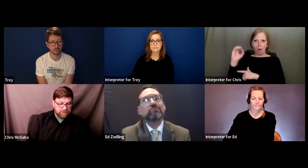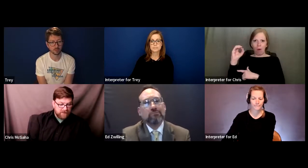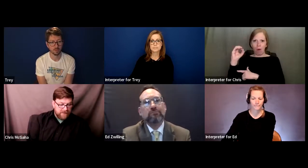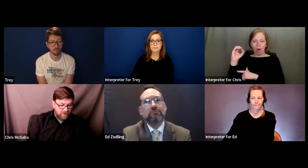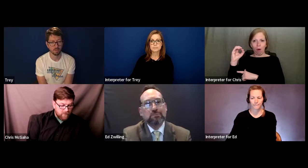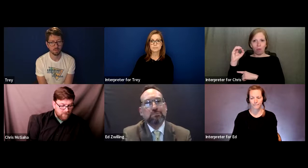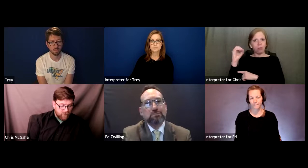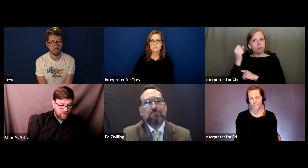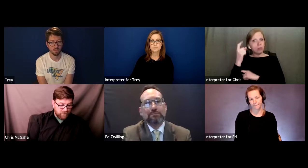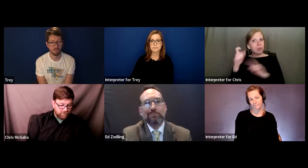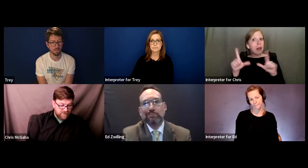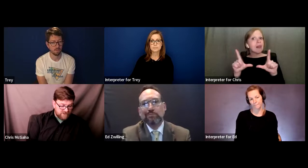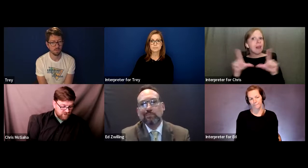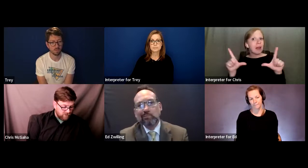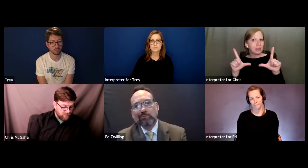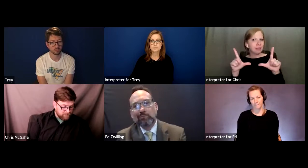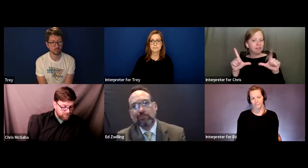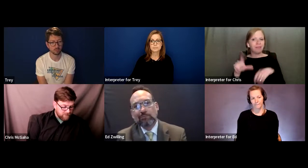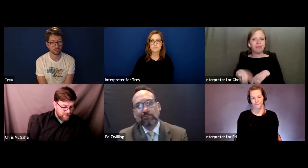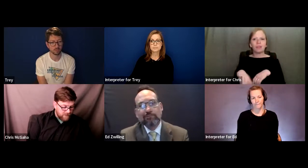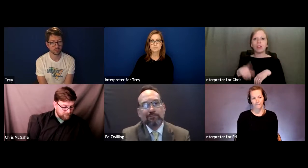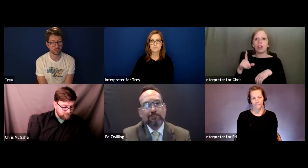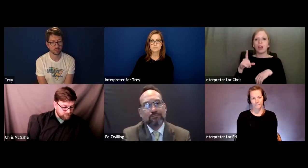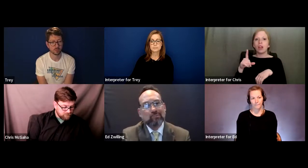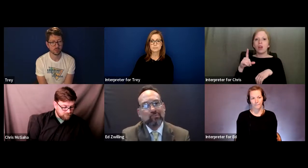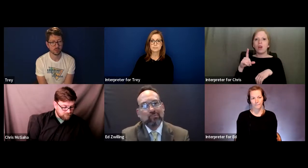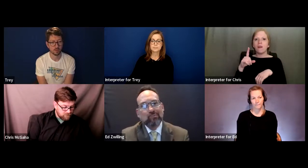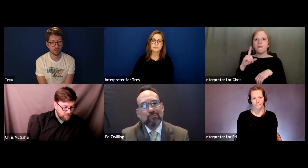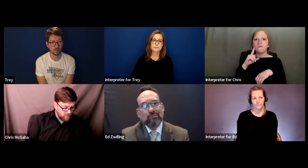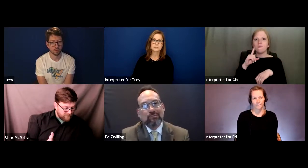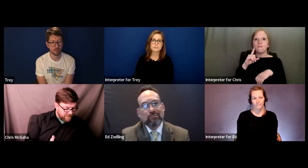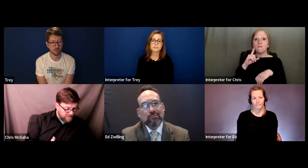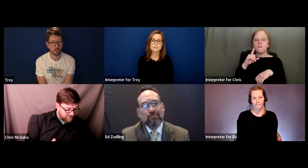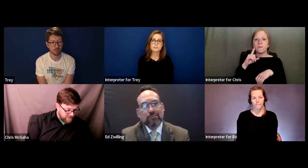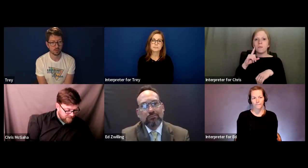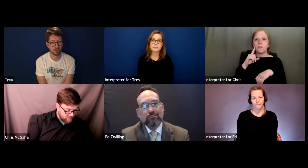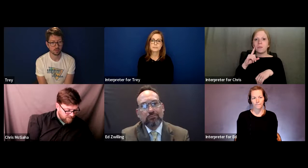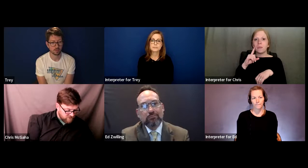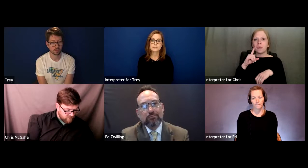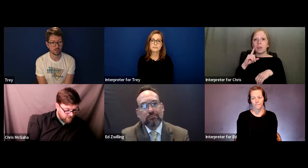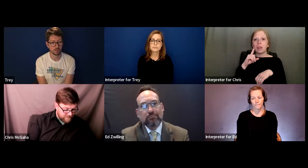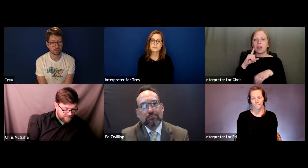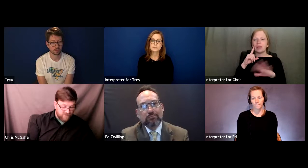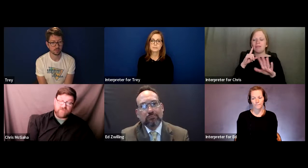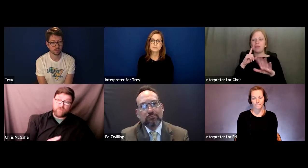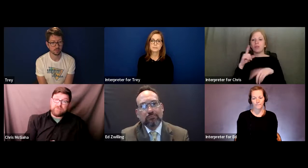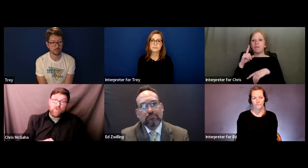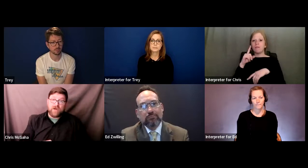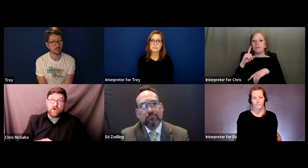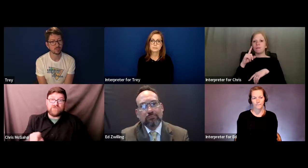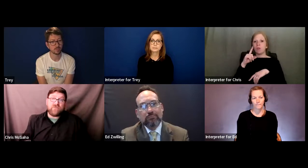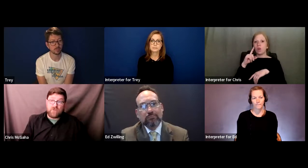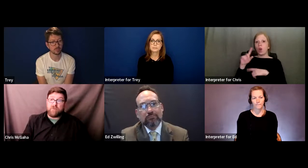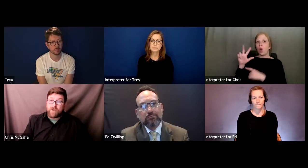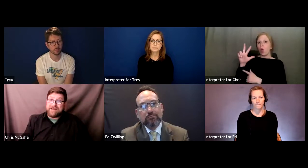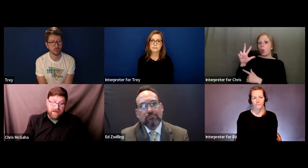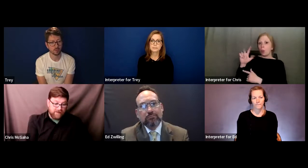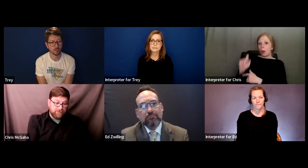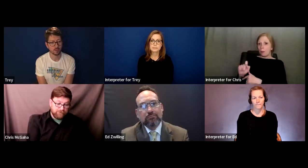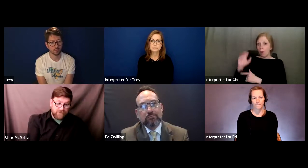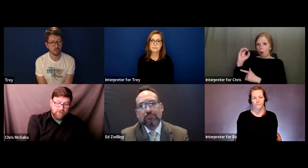Now, for a provisional, on the EIPA, and I want to make sure, it's a 3.0 to 3.9.